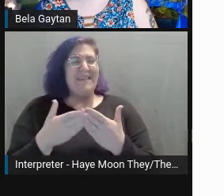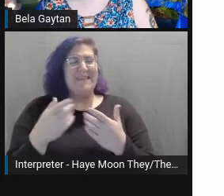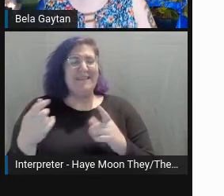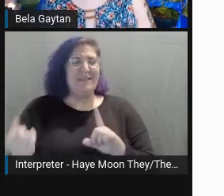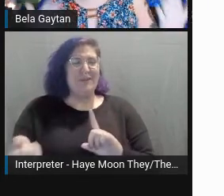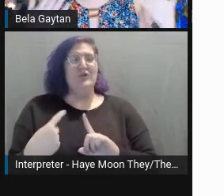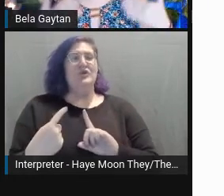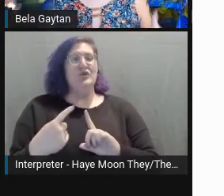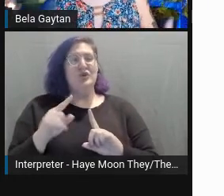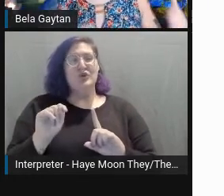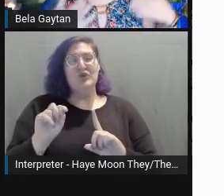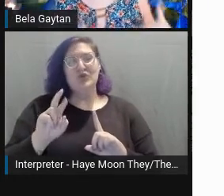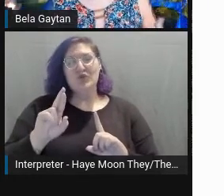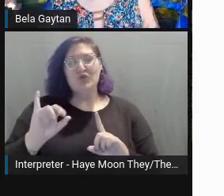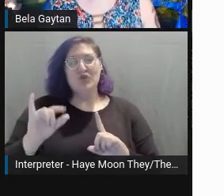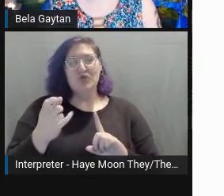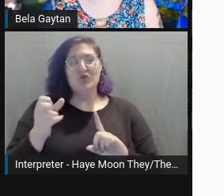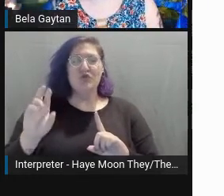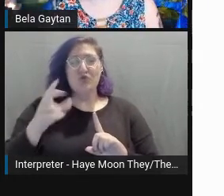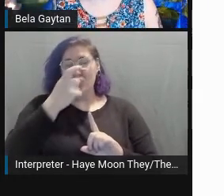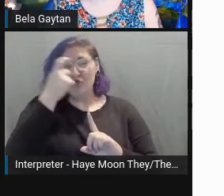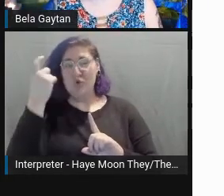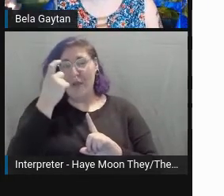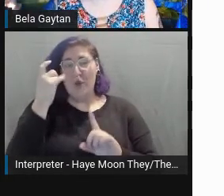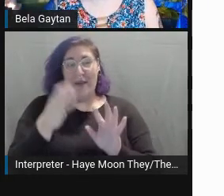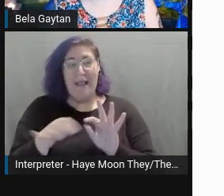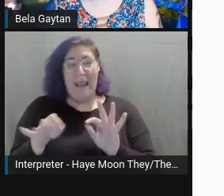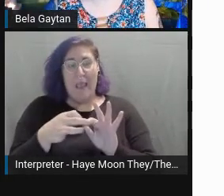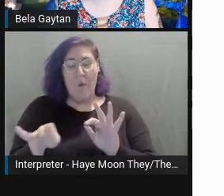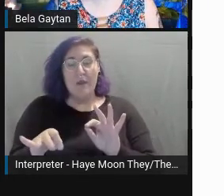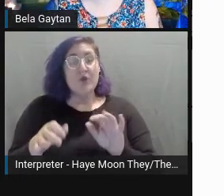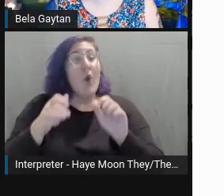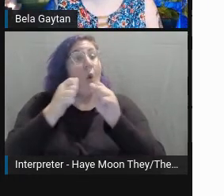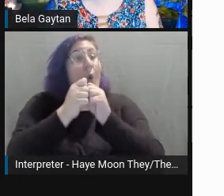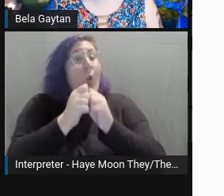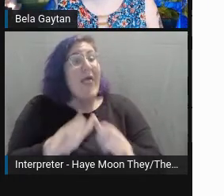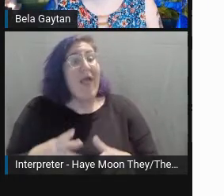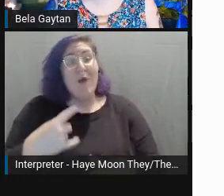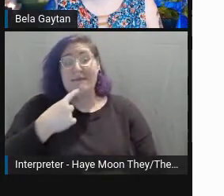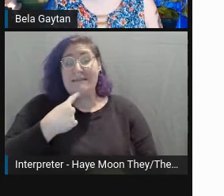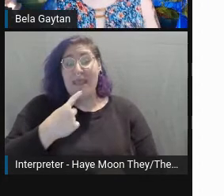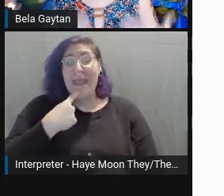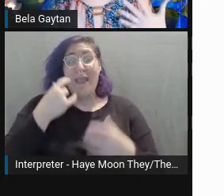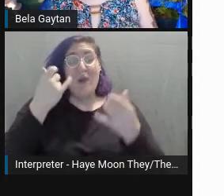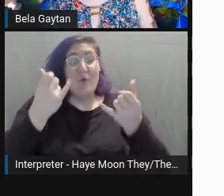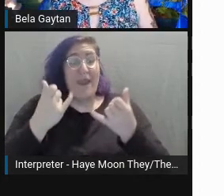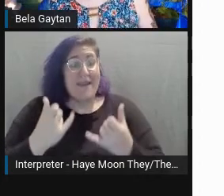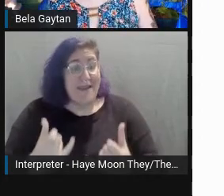Without referring to any triggering language, just know that a lot